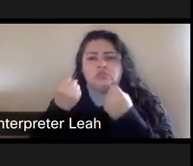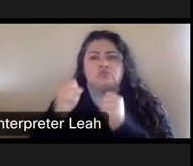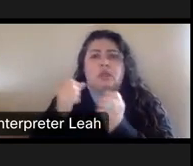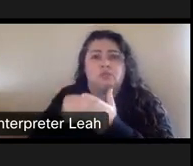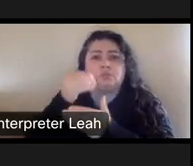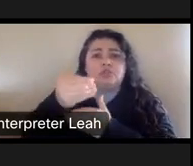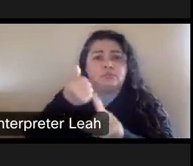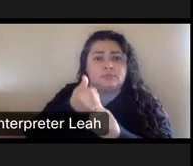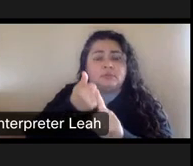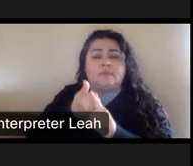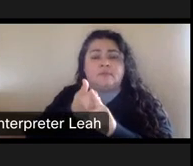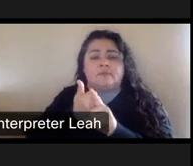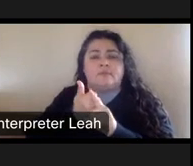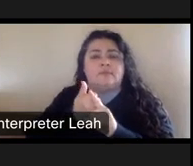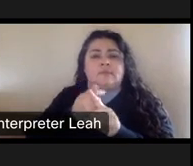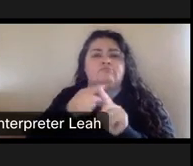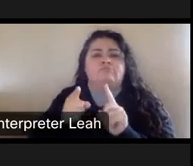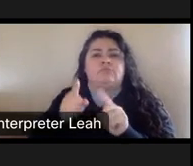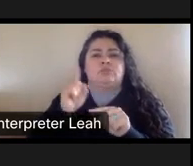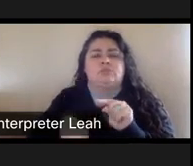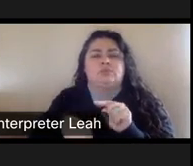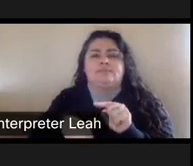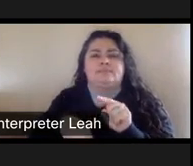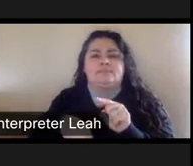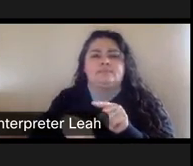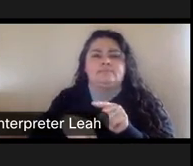But he was unable to, uh, purchase.